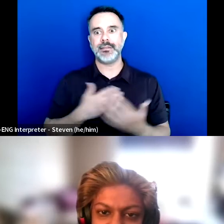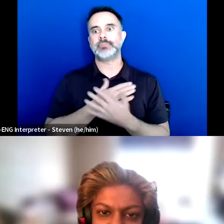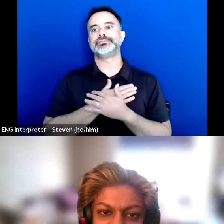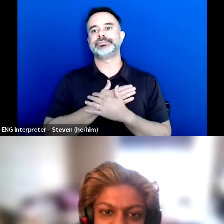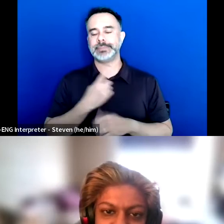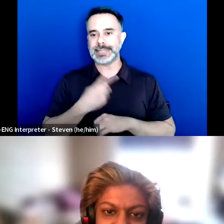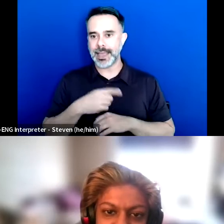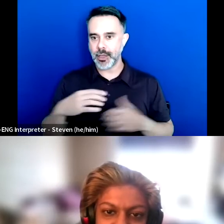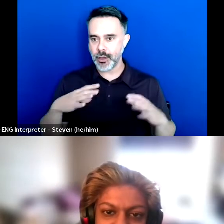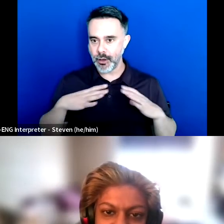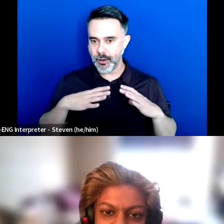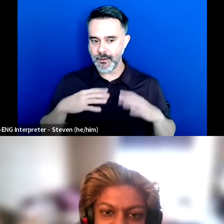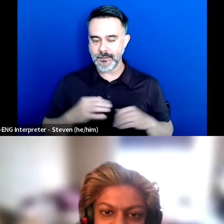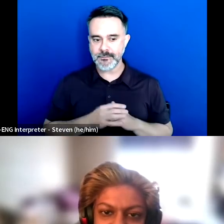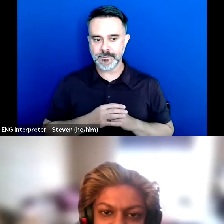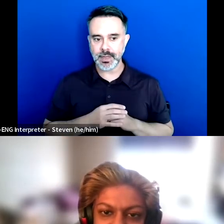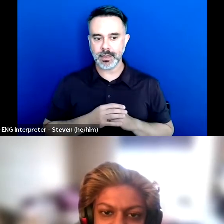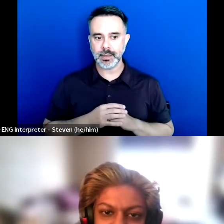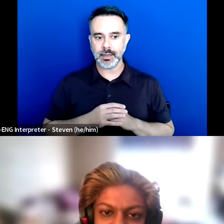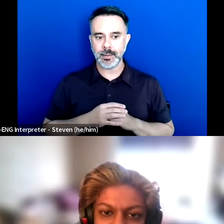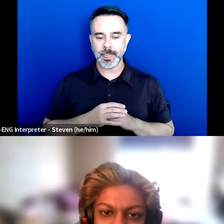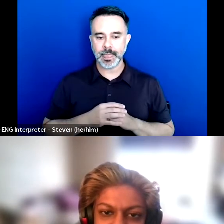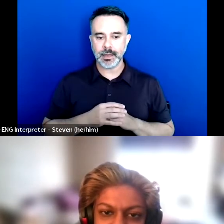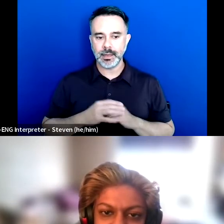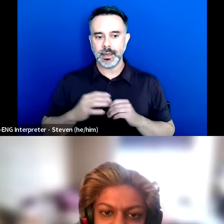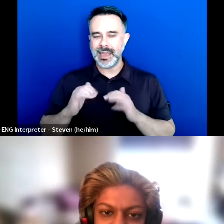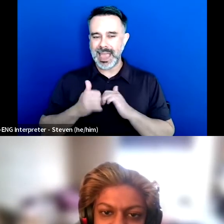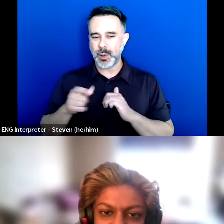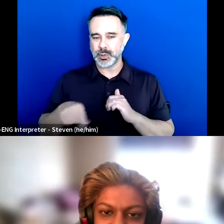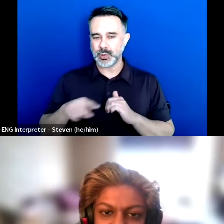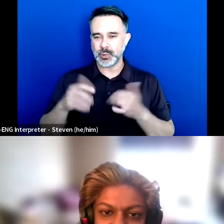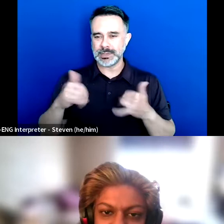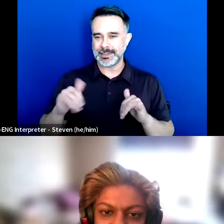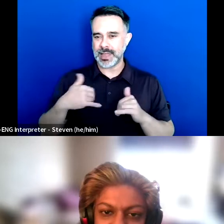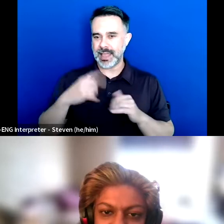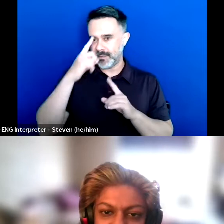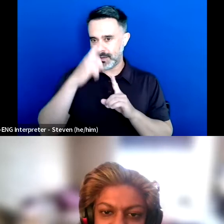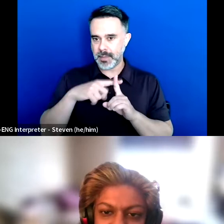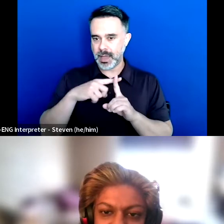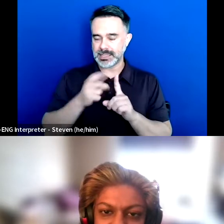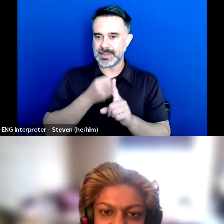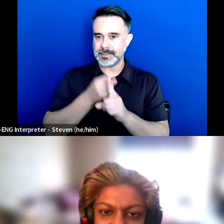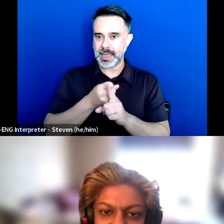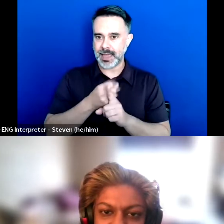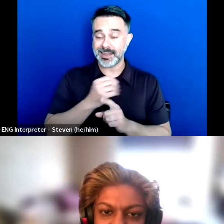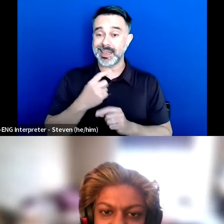They said I mean more in person than social. How do you still have positive and say no to questions?